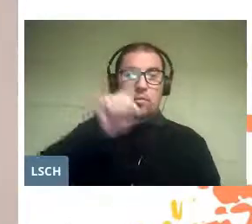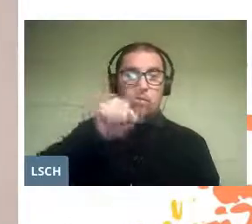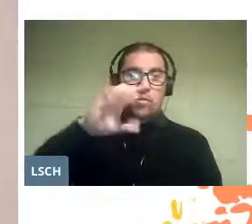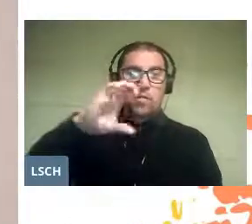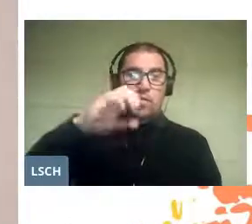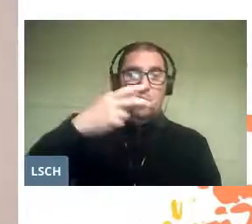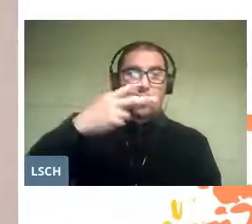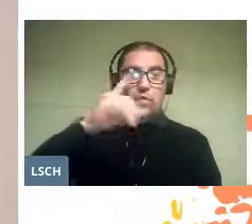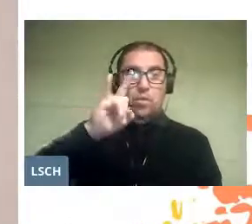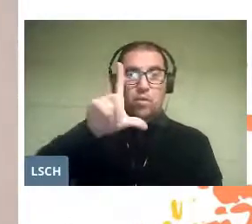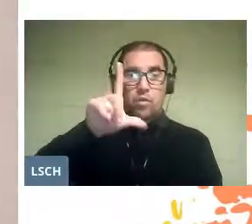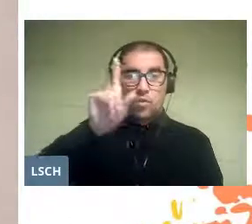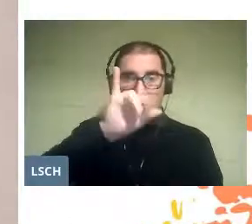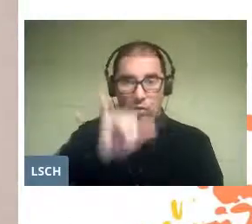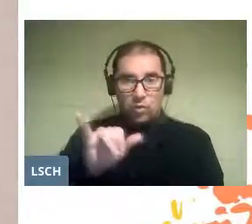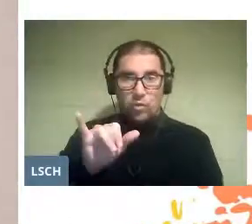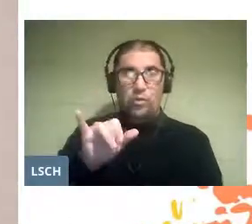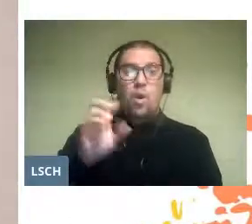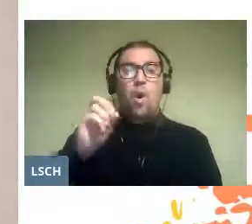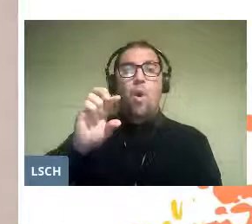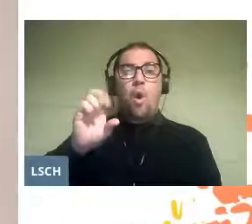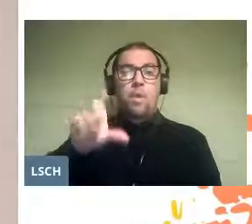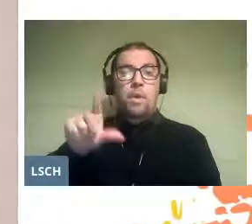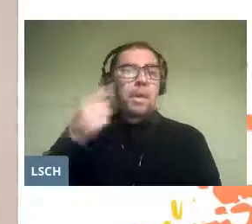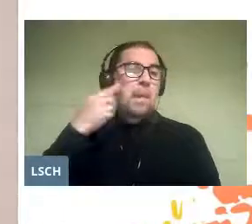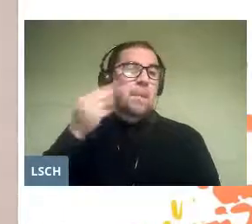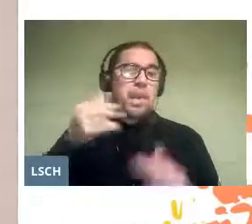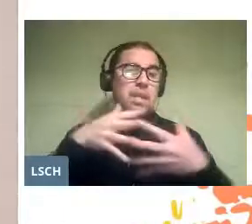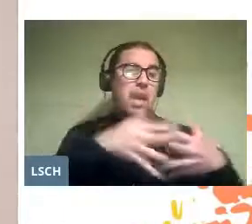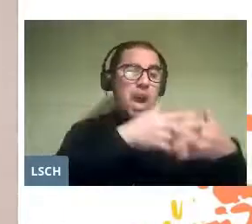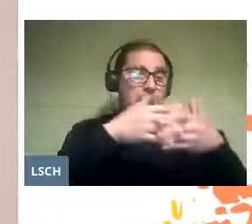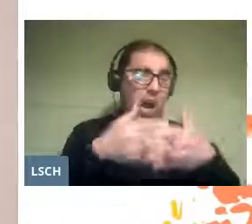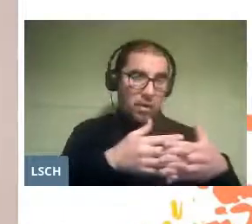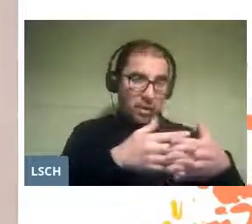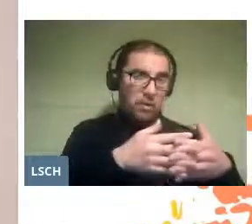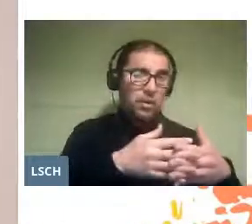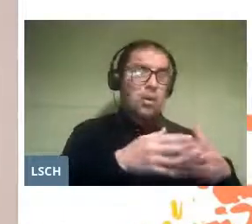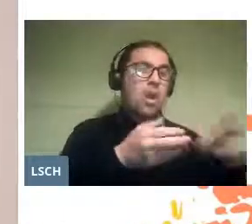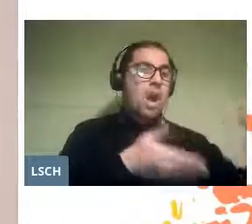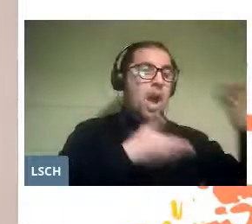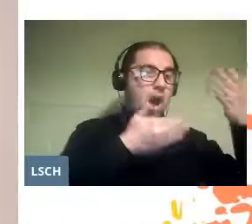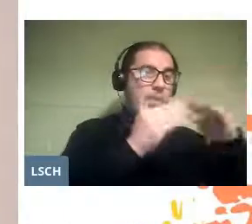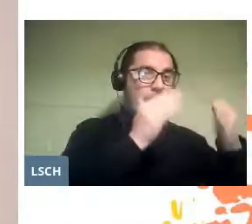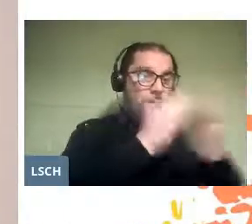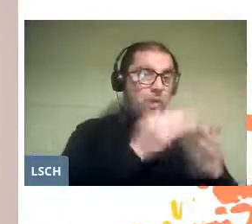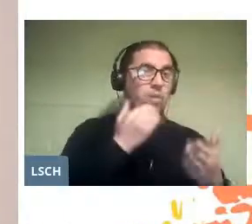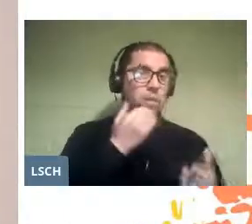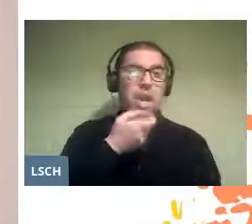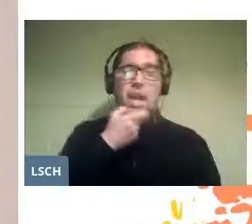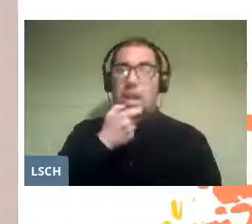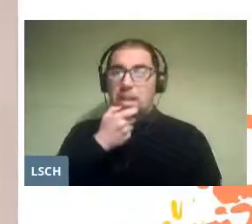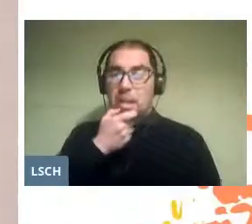which in the U.S. it is equivalent to the School Opera, and in England to the English School Operas.